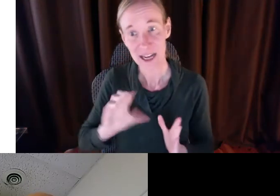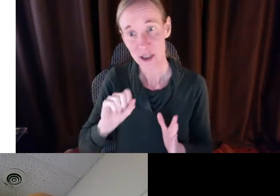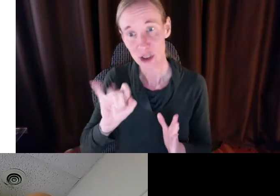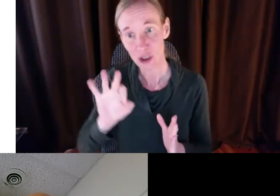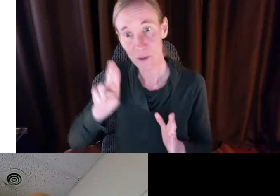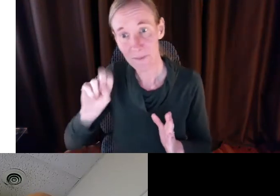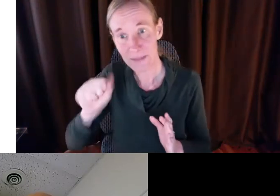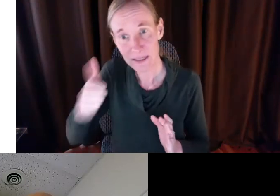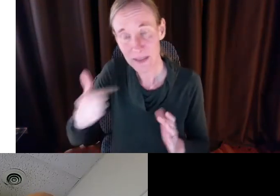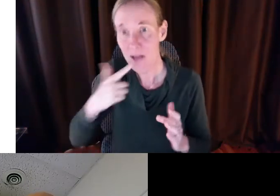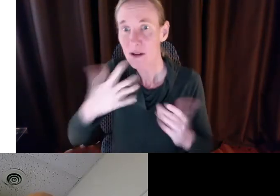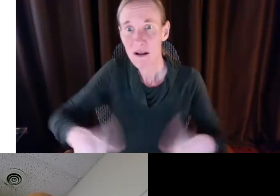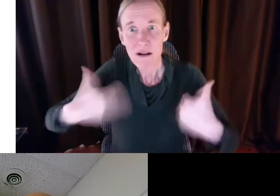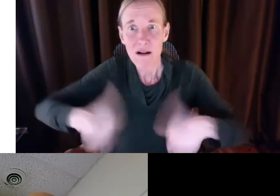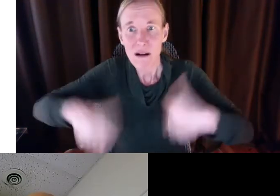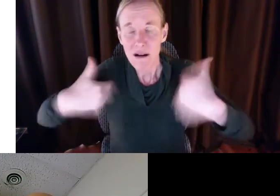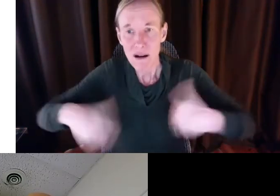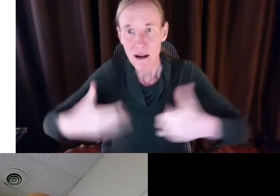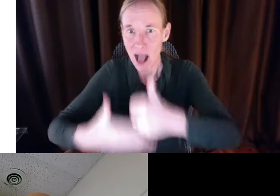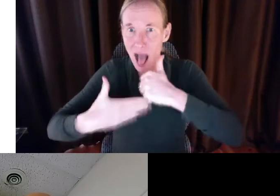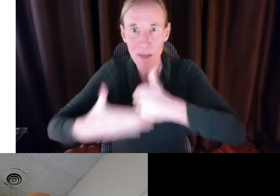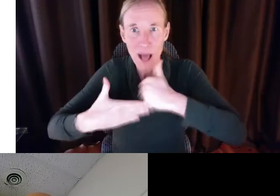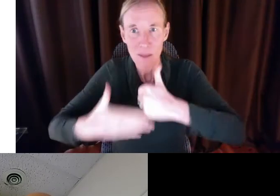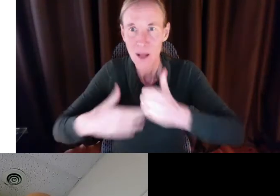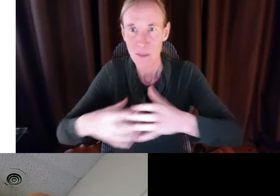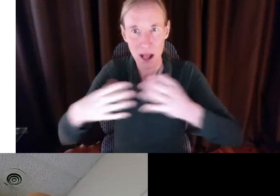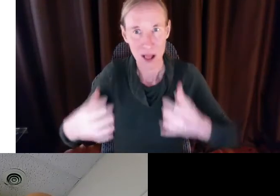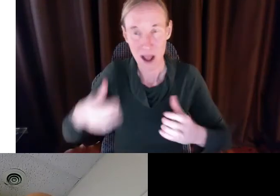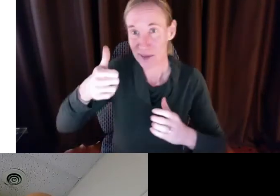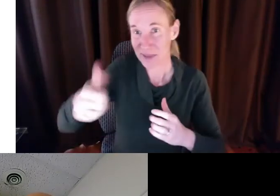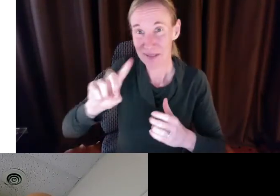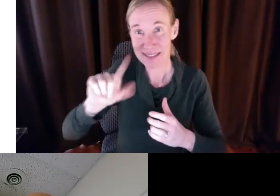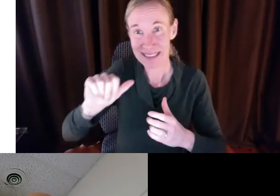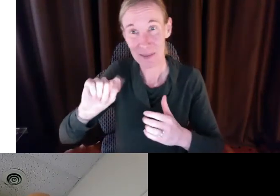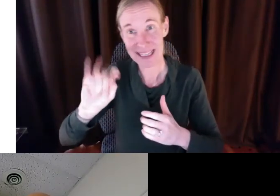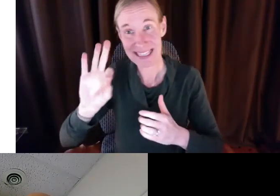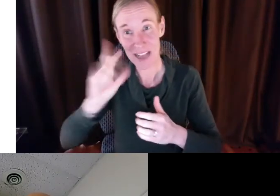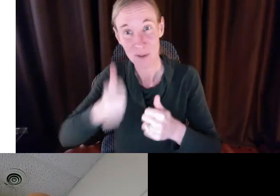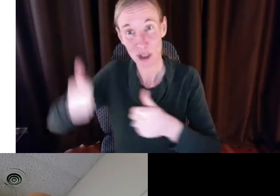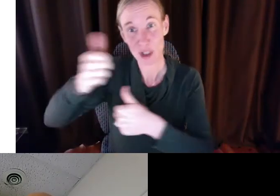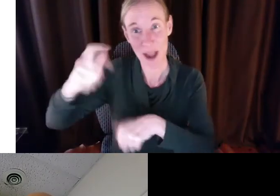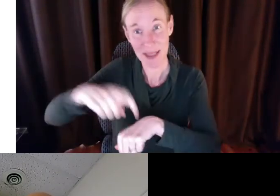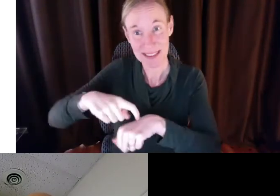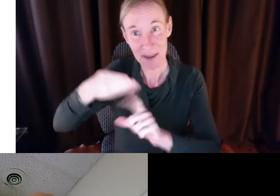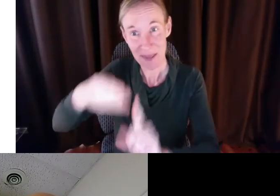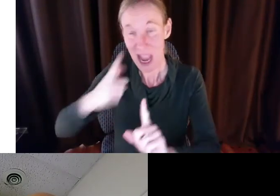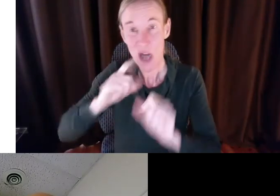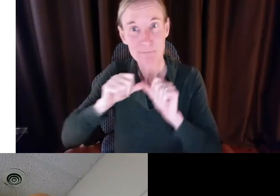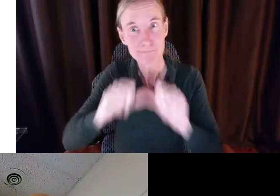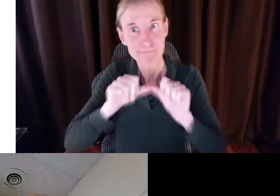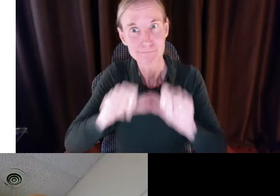» BRYAN: Senator Skoufis has been a great champion since the assembly time and time